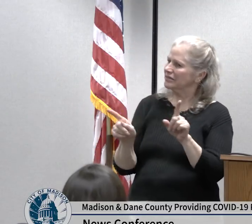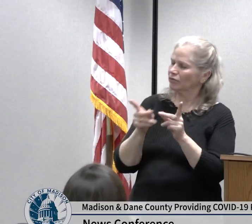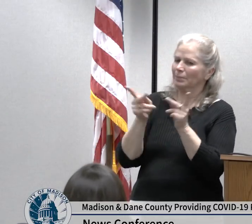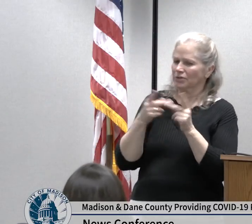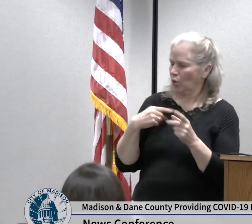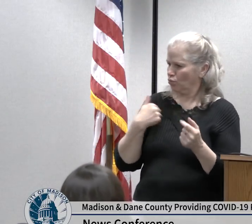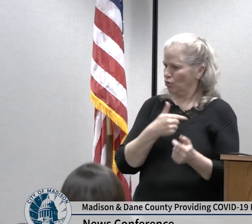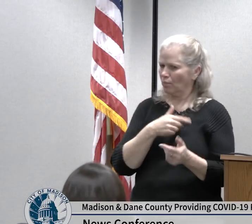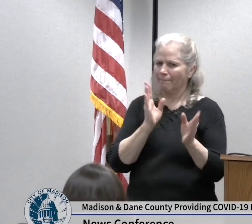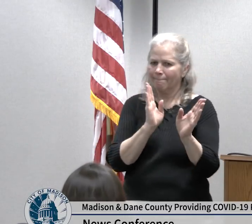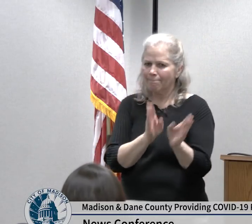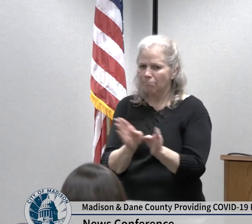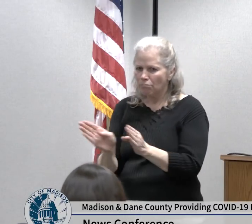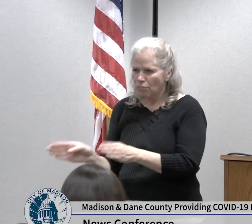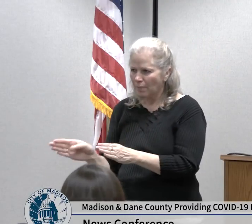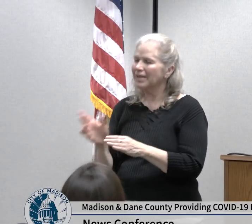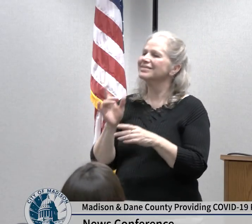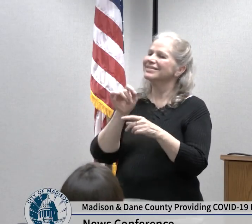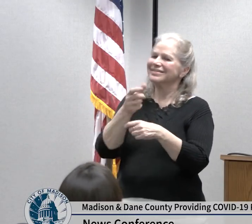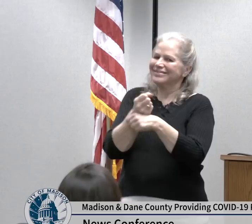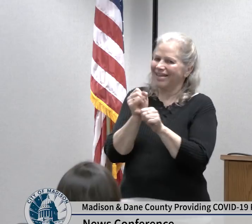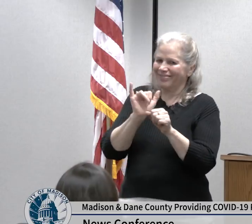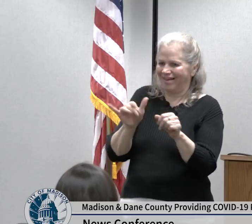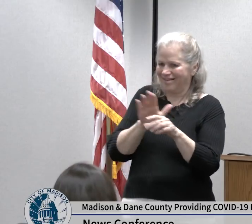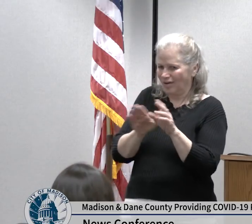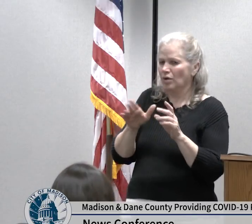were able to provide both the patient in our staff with the appropriate